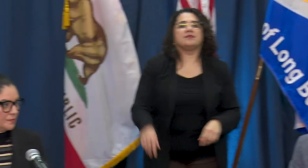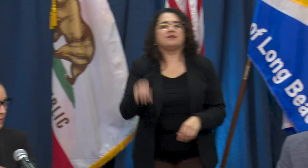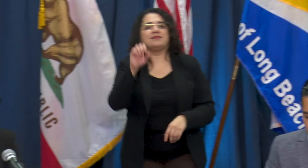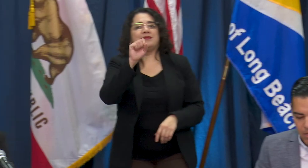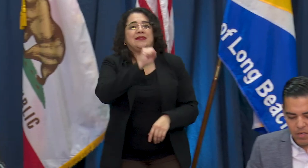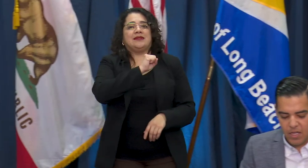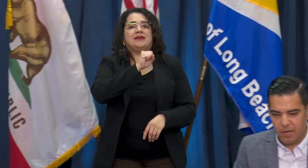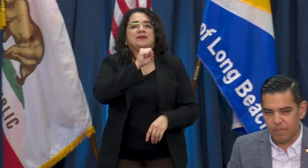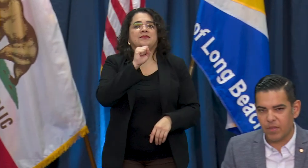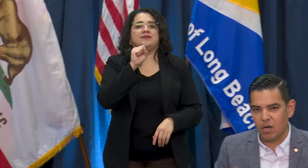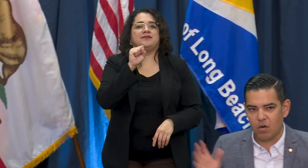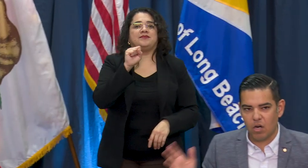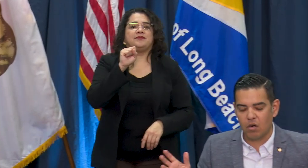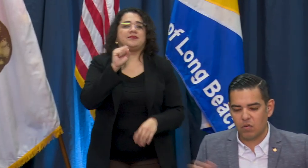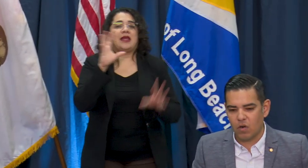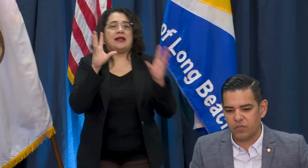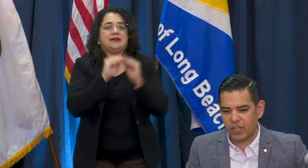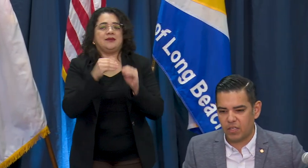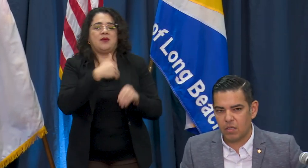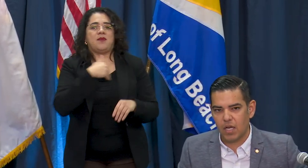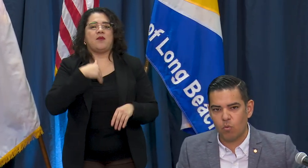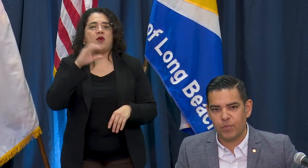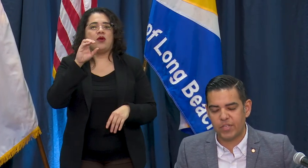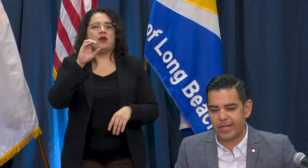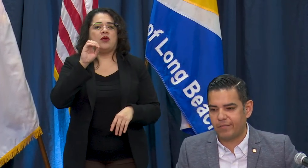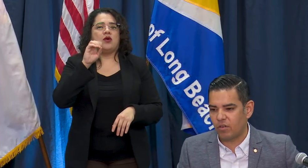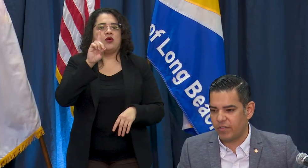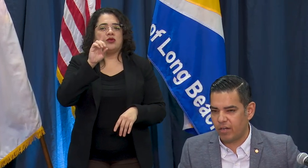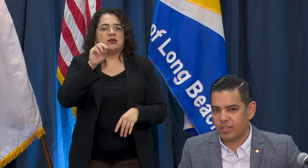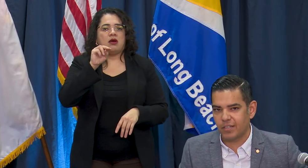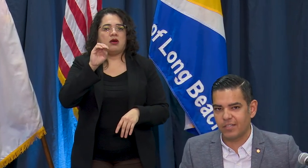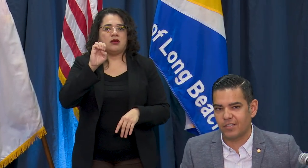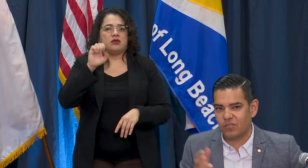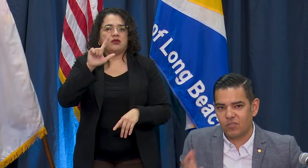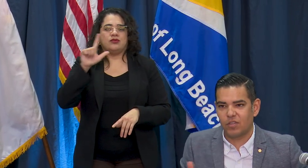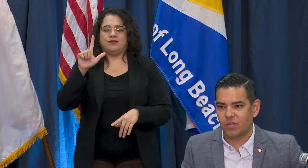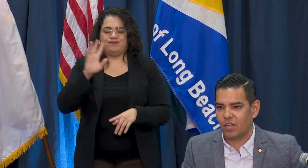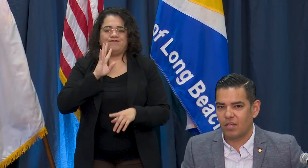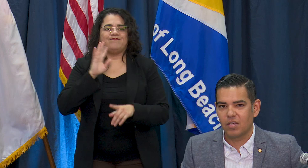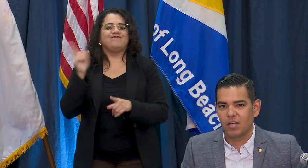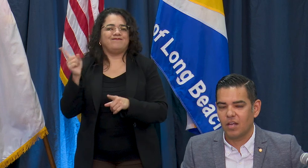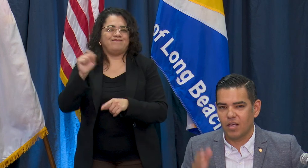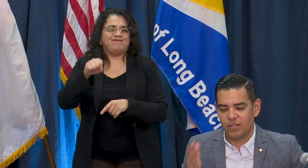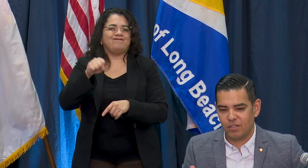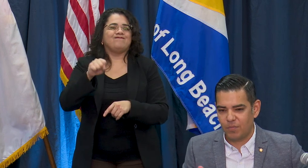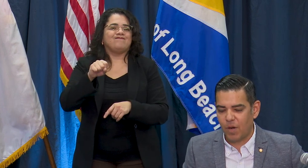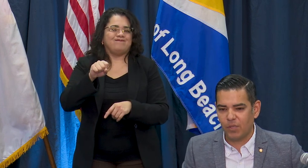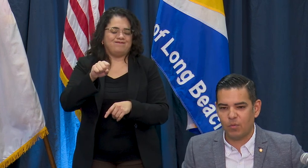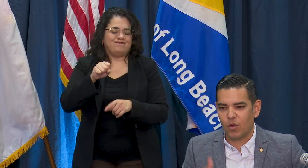is right: our state representatives are there to assist the public with all